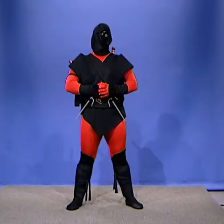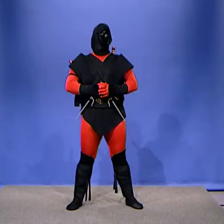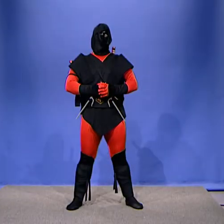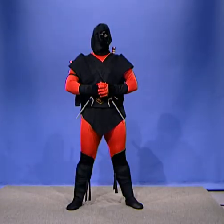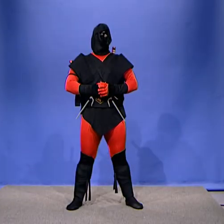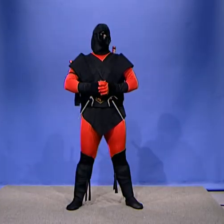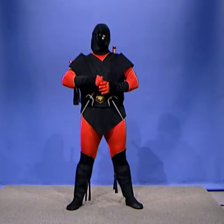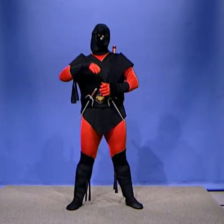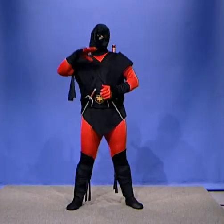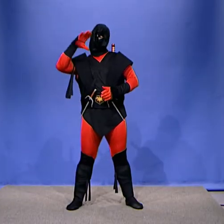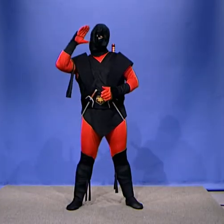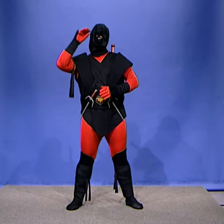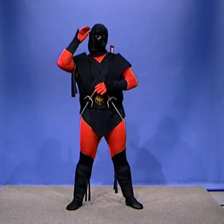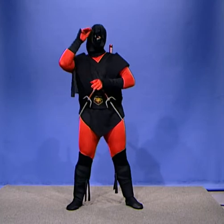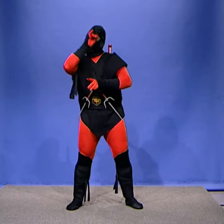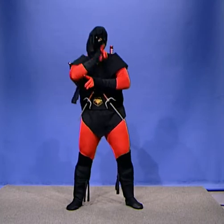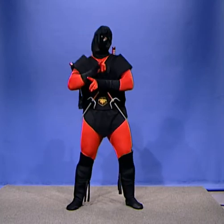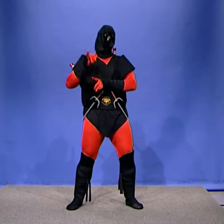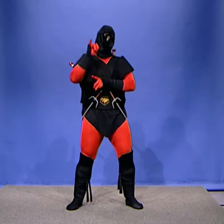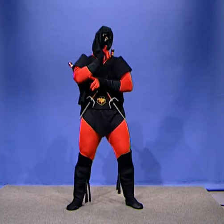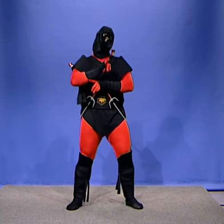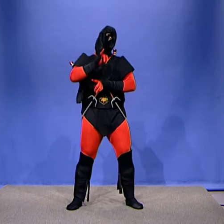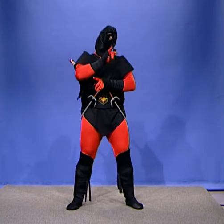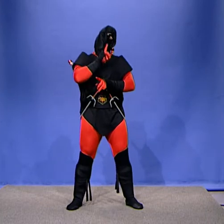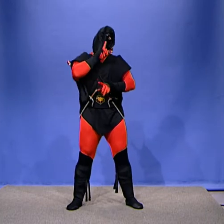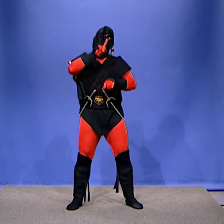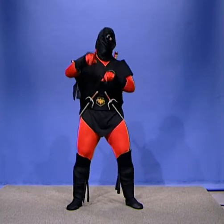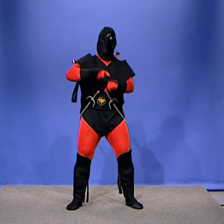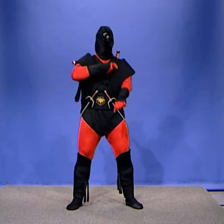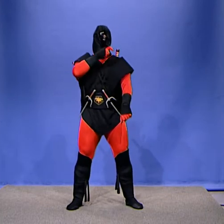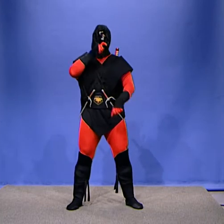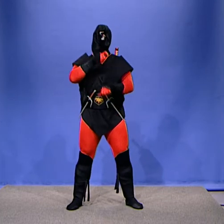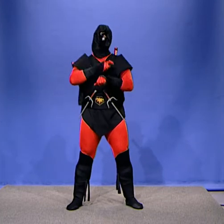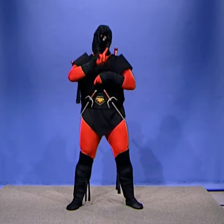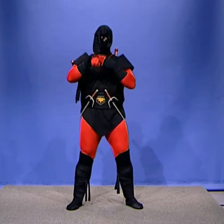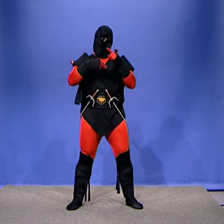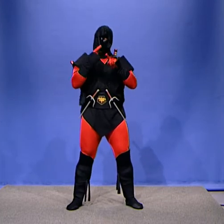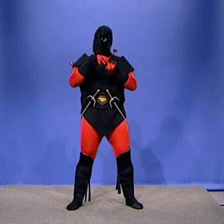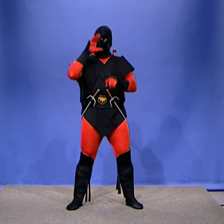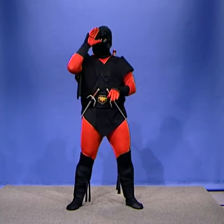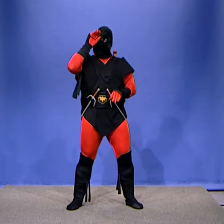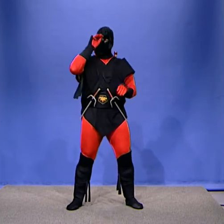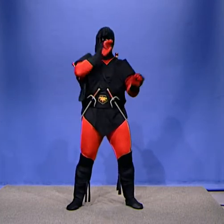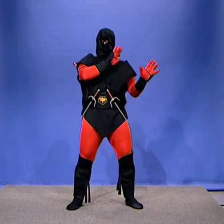but the boy stayed away for a long time and when he came back the tree was so happy